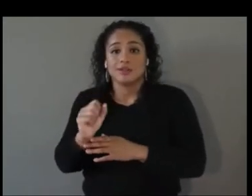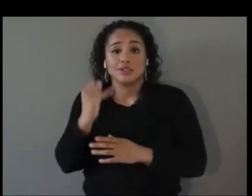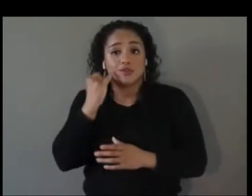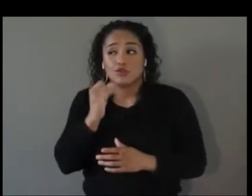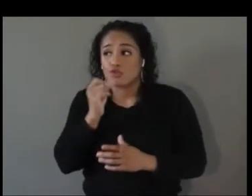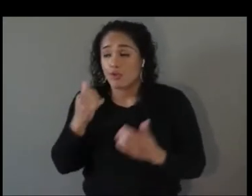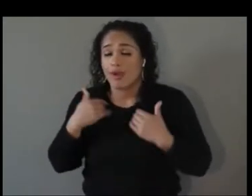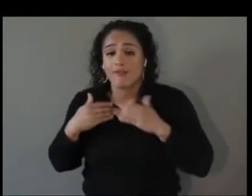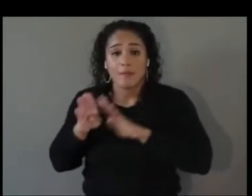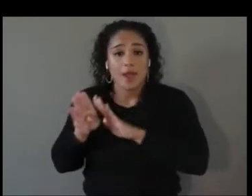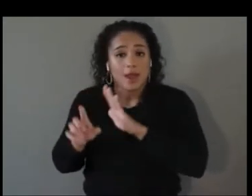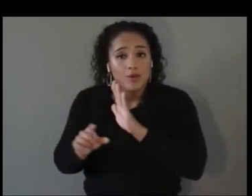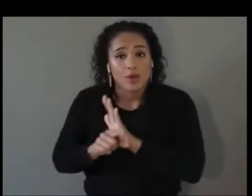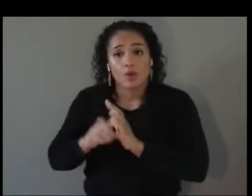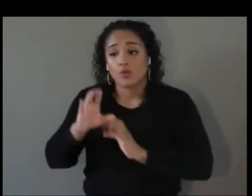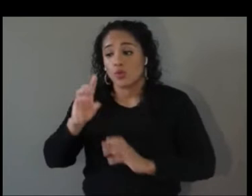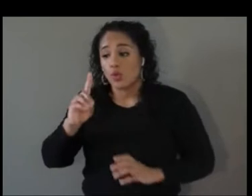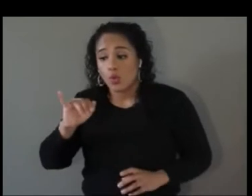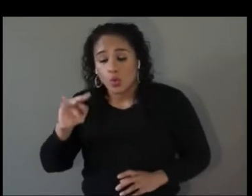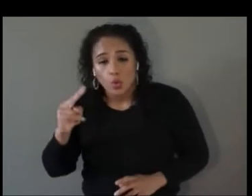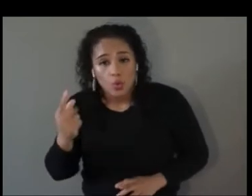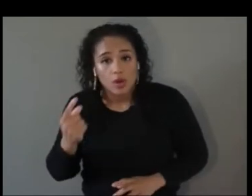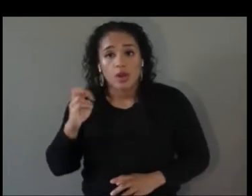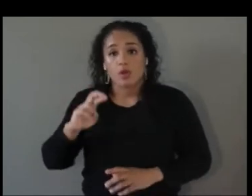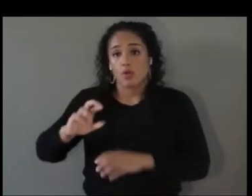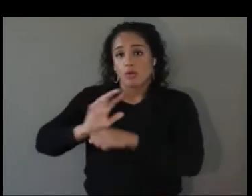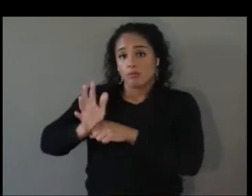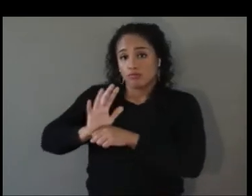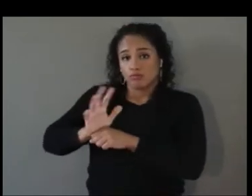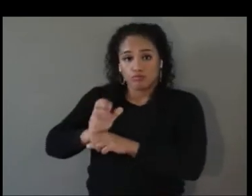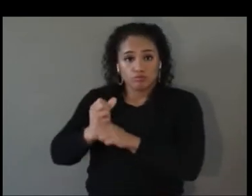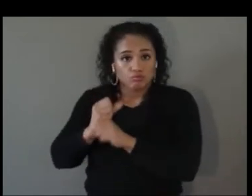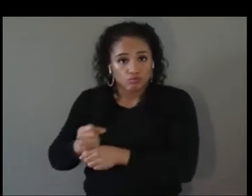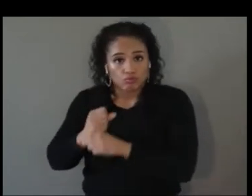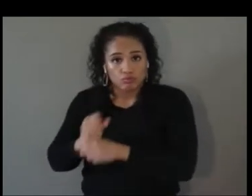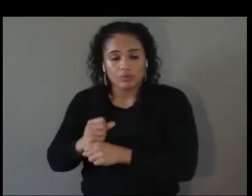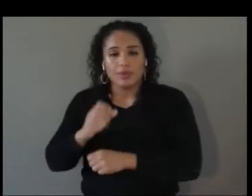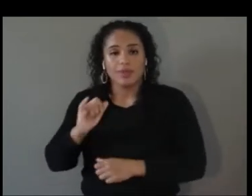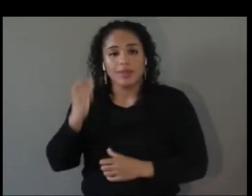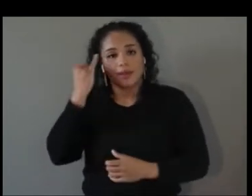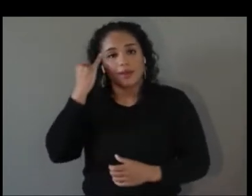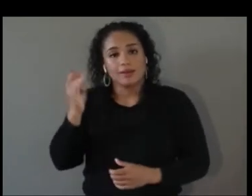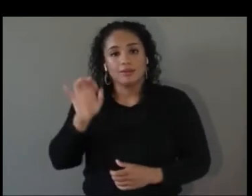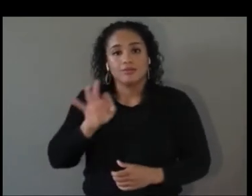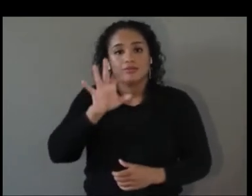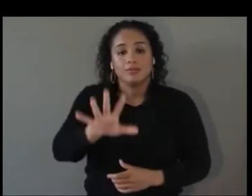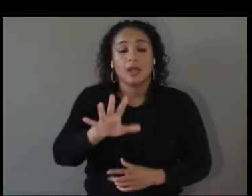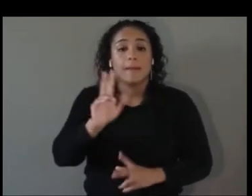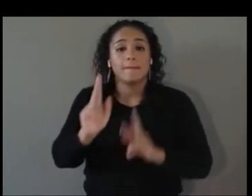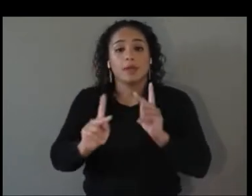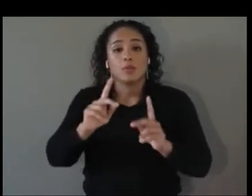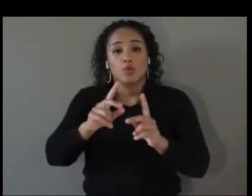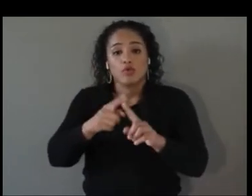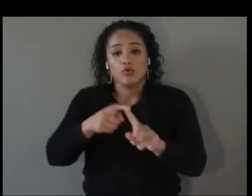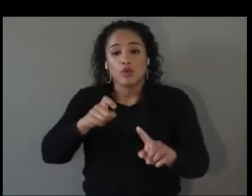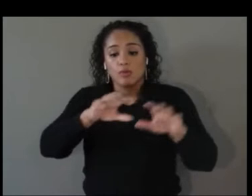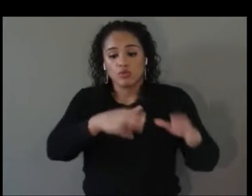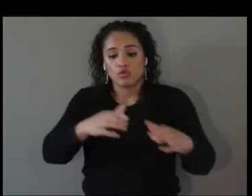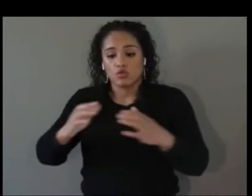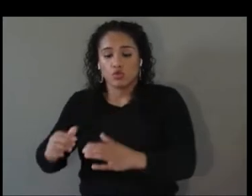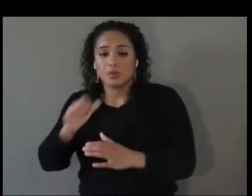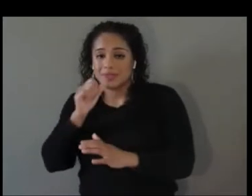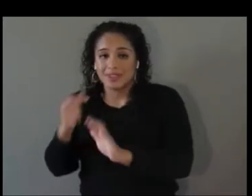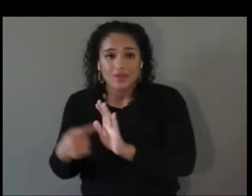whole idea is to give individuals from under represented groups the confidence to pursue a career in XR or